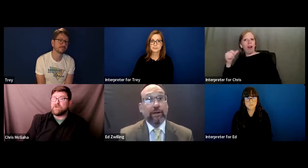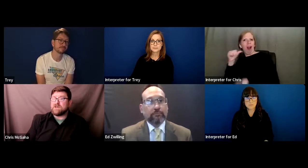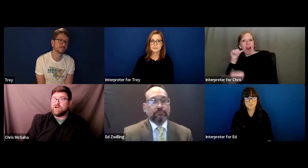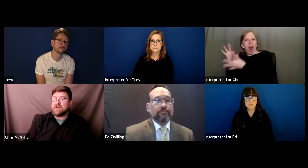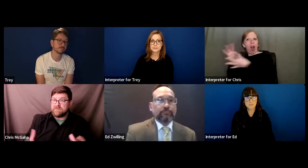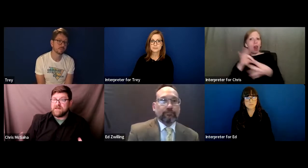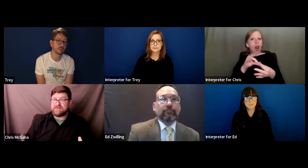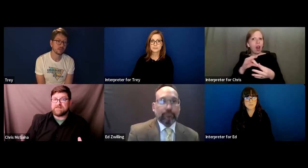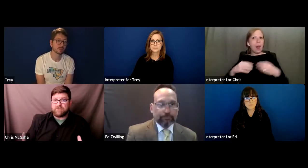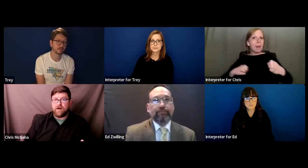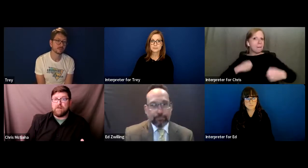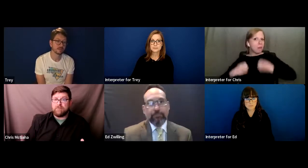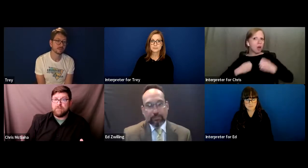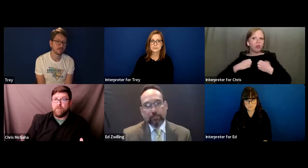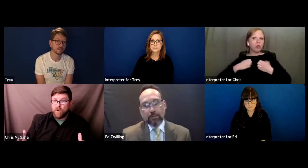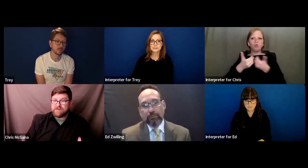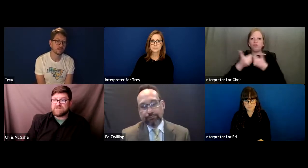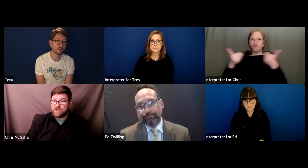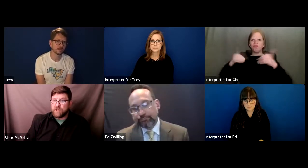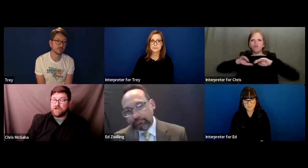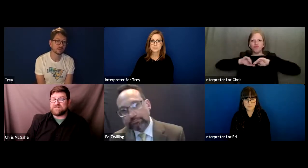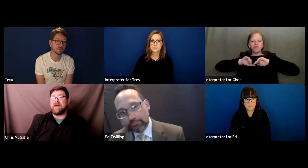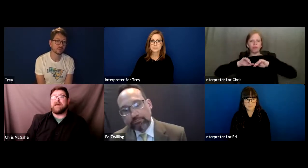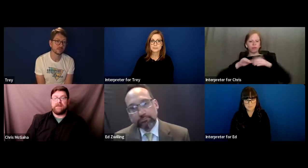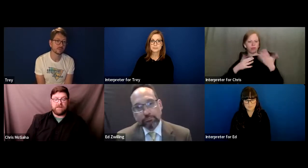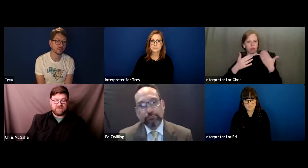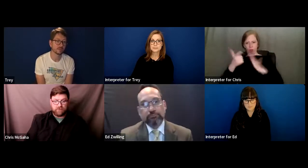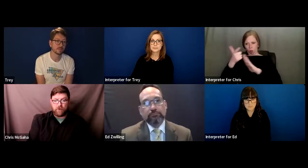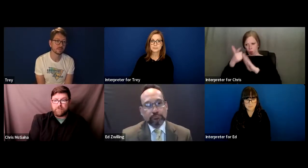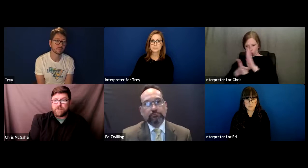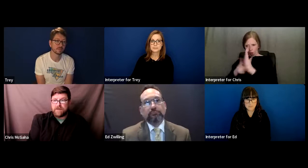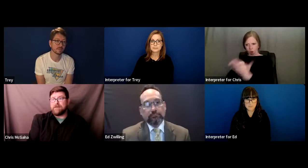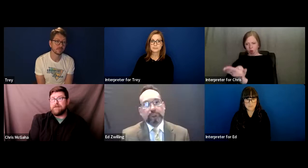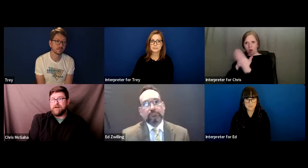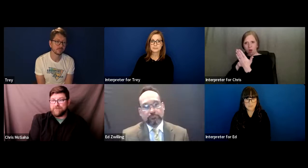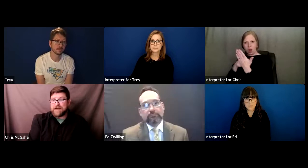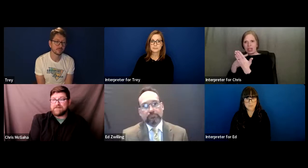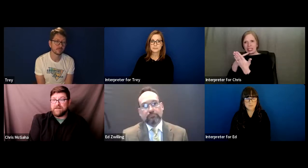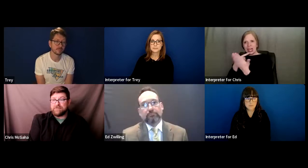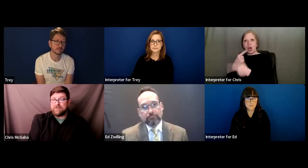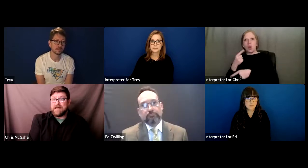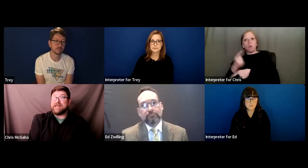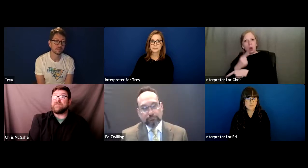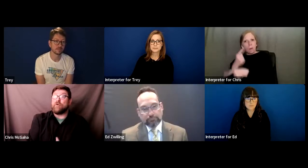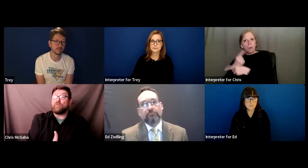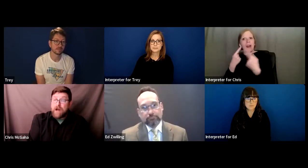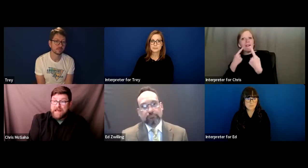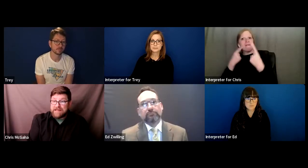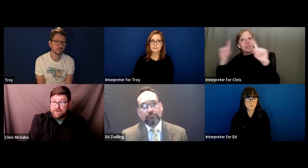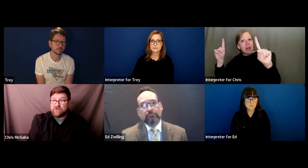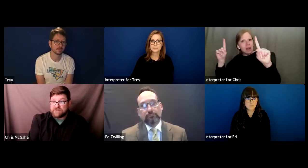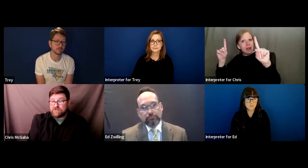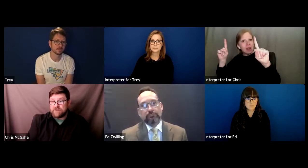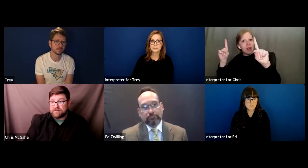look at this from what does the law say is appropriate, effective, and the right of your